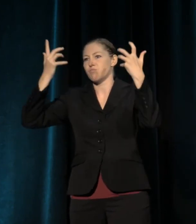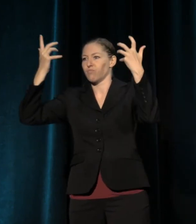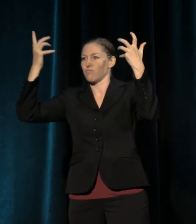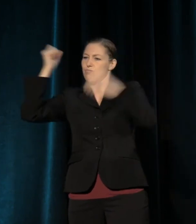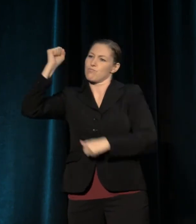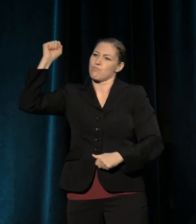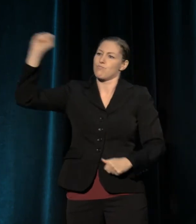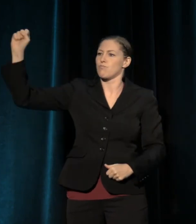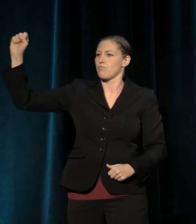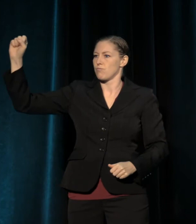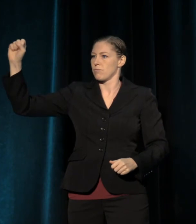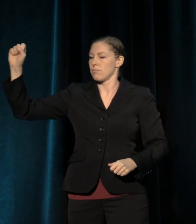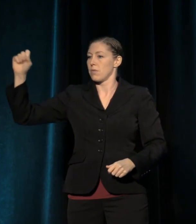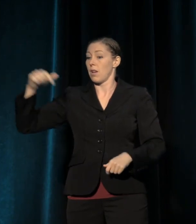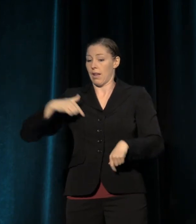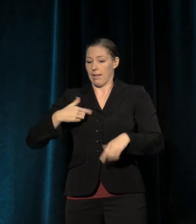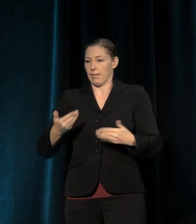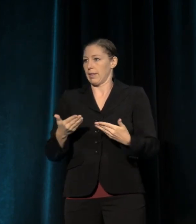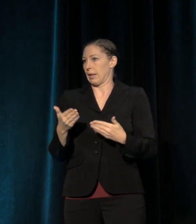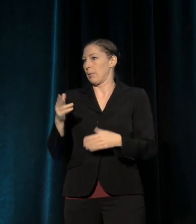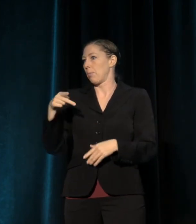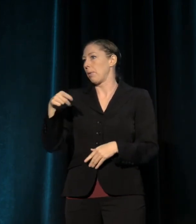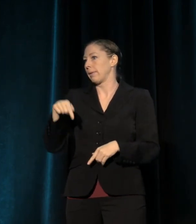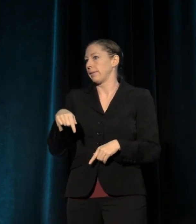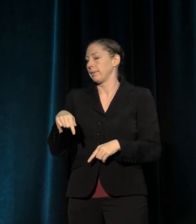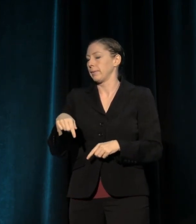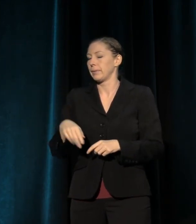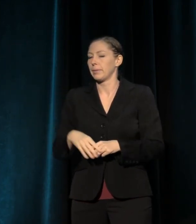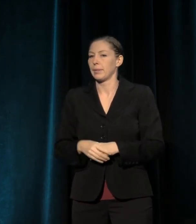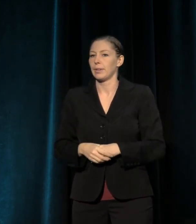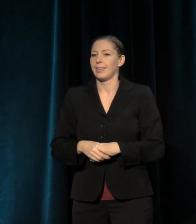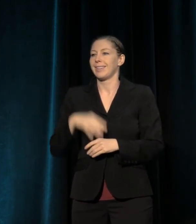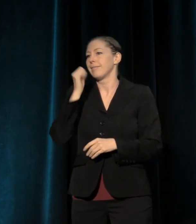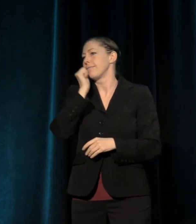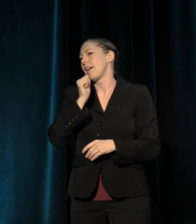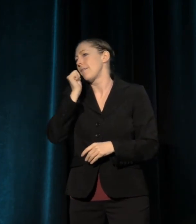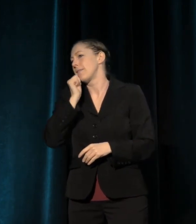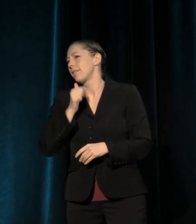I was staying right here, in downtown, and each day I was speaking with folks in the area,